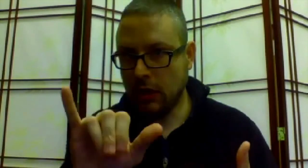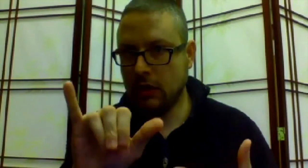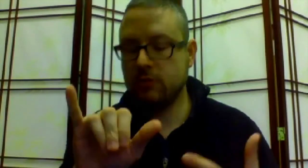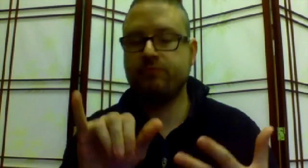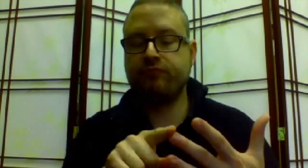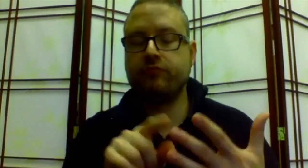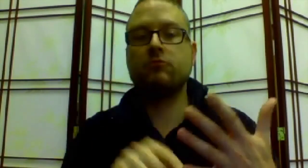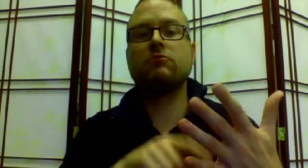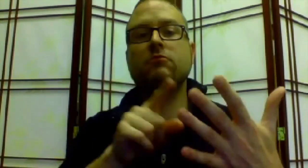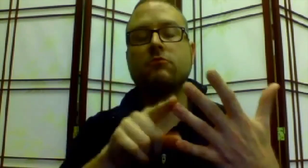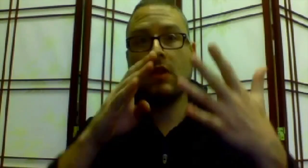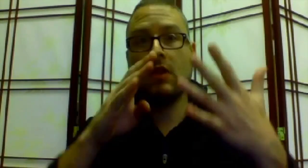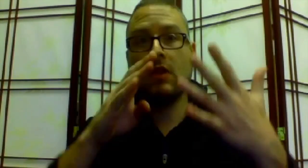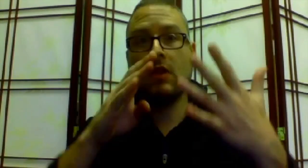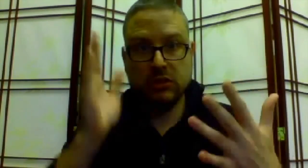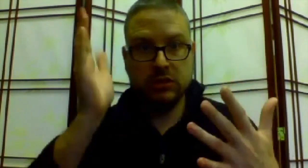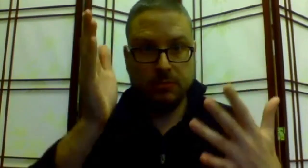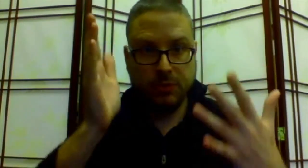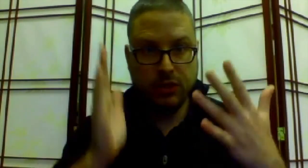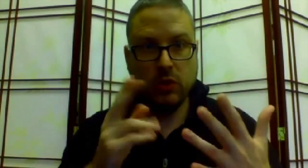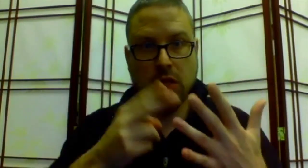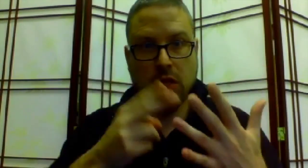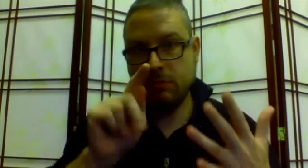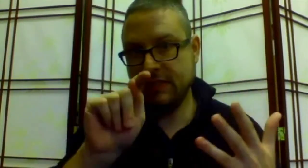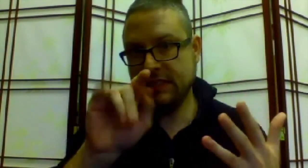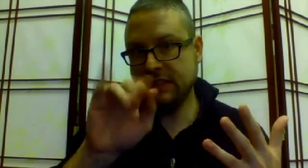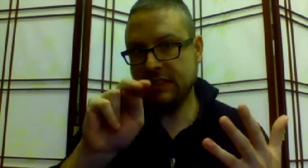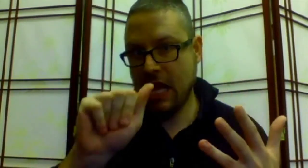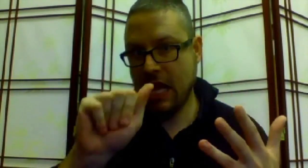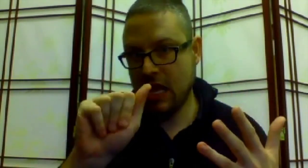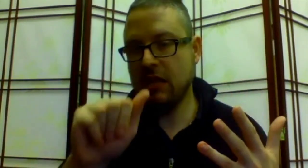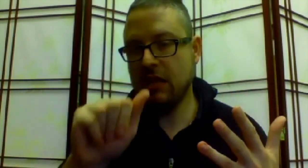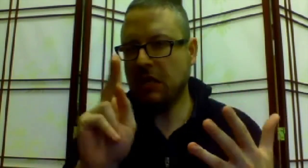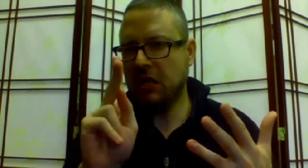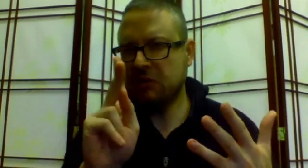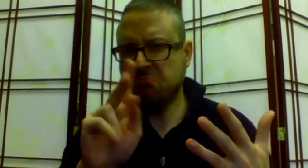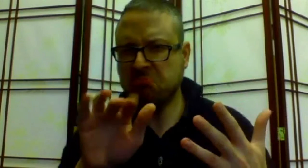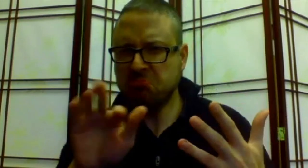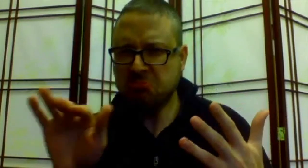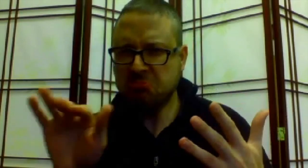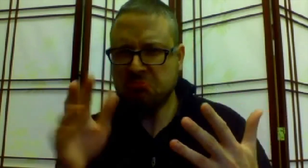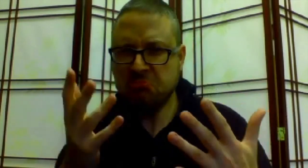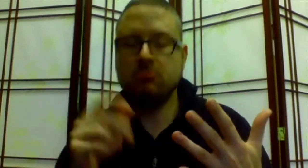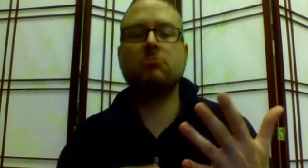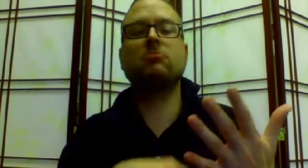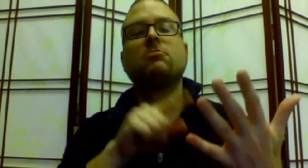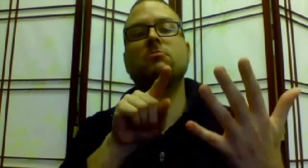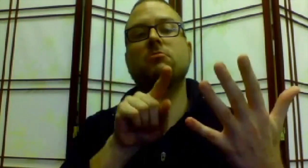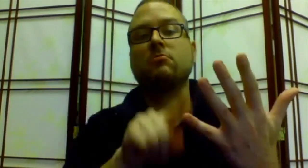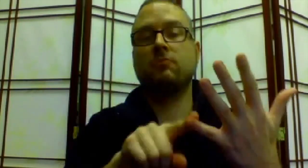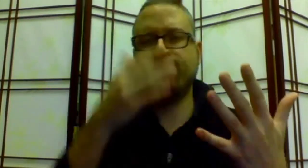Fourth is house speaker Tina K., and I can't spell her last name.